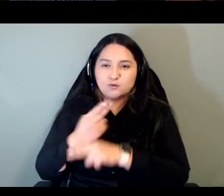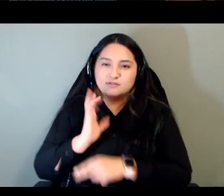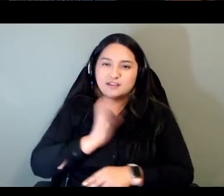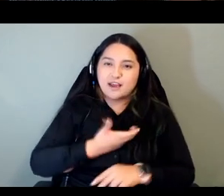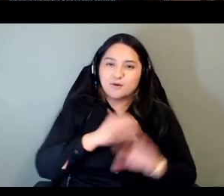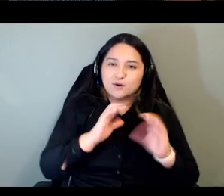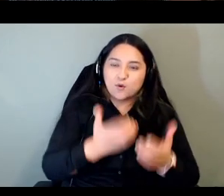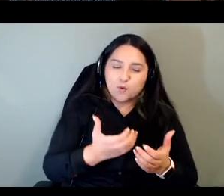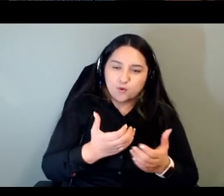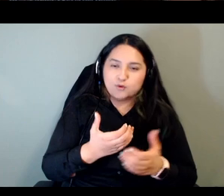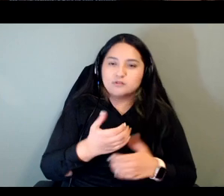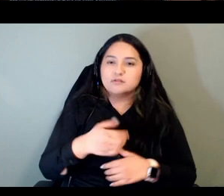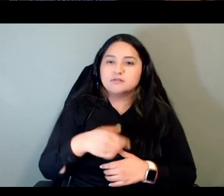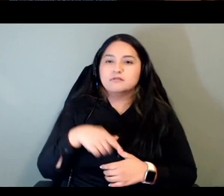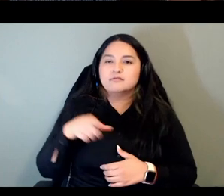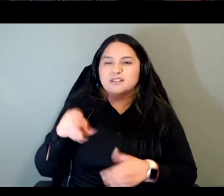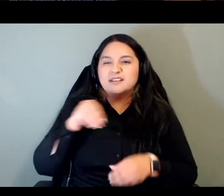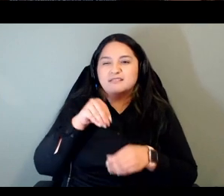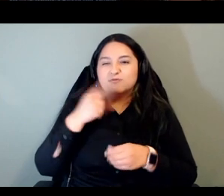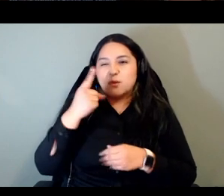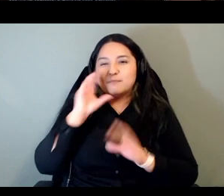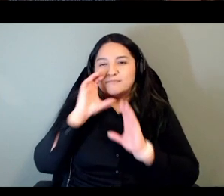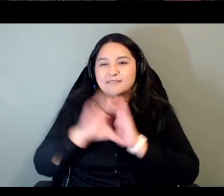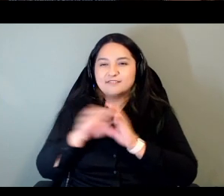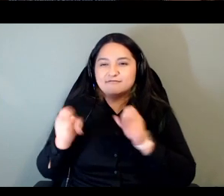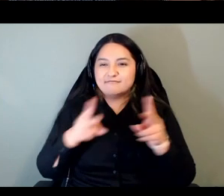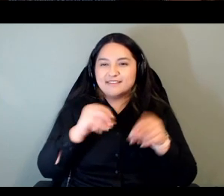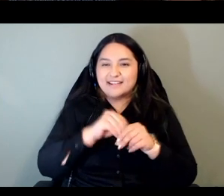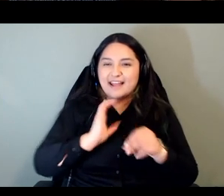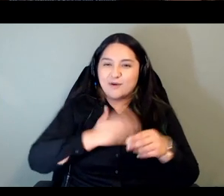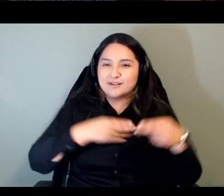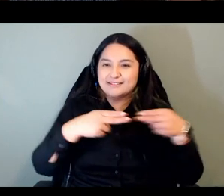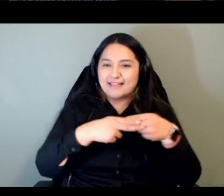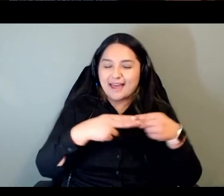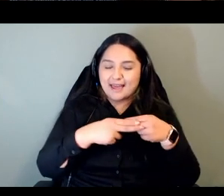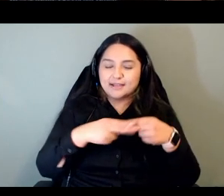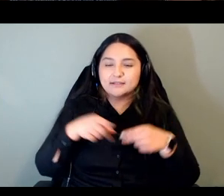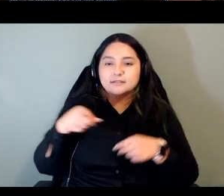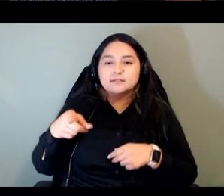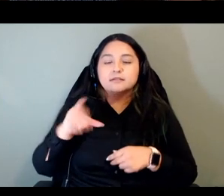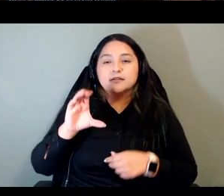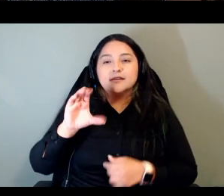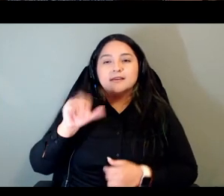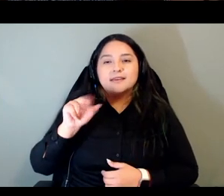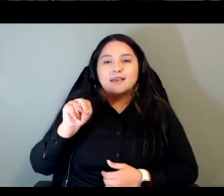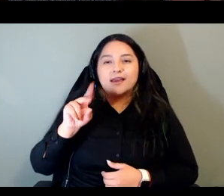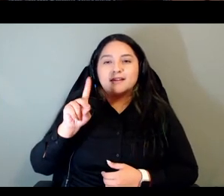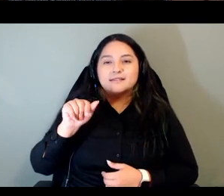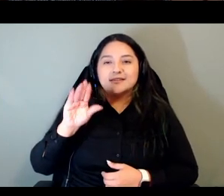in our slides um can this be her daughter is eight years old and loves using the course